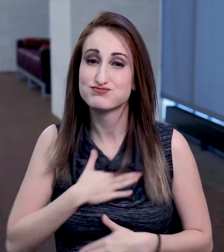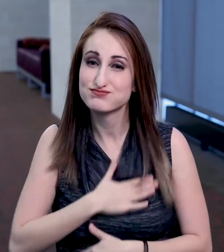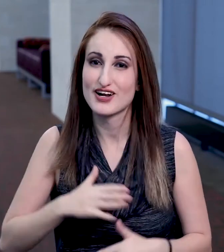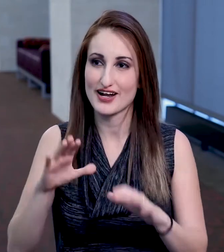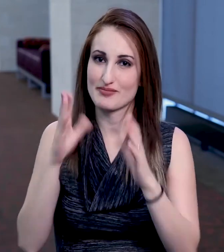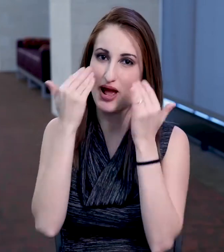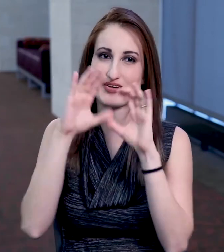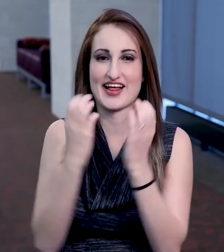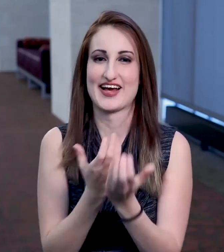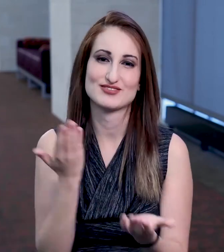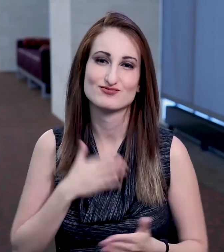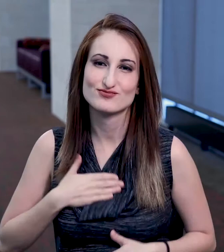I very much enjoyed makeup class, though.